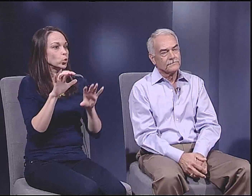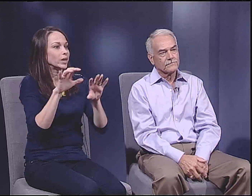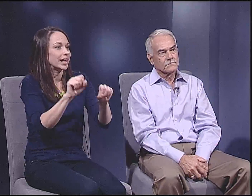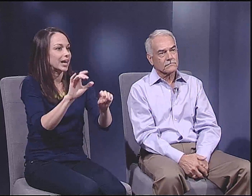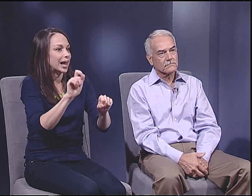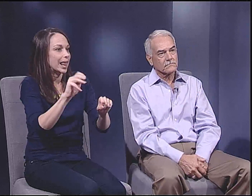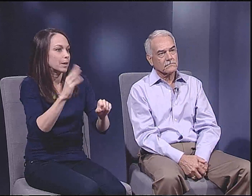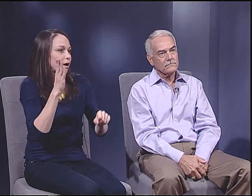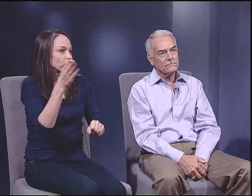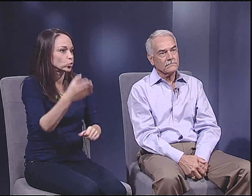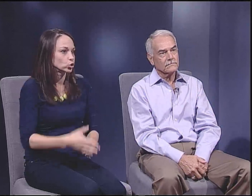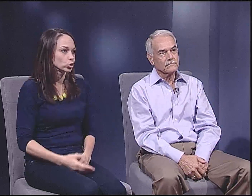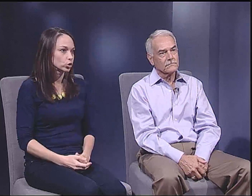so that we can claim our future.